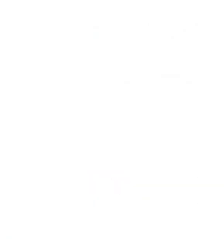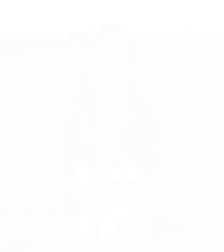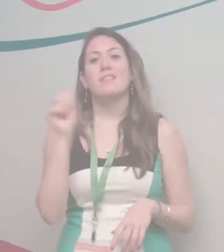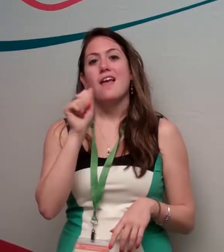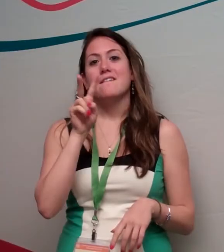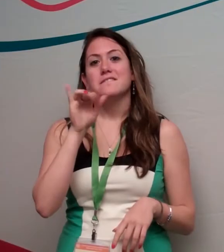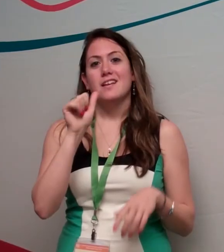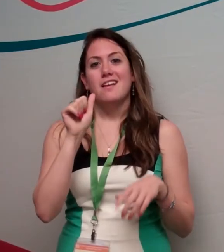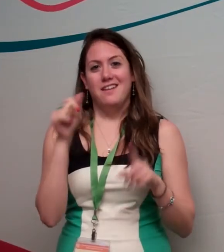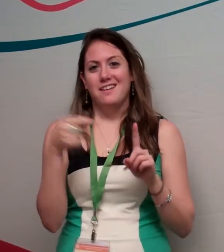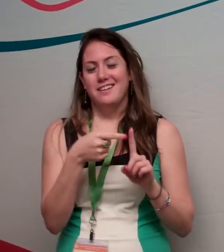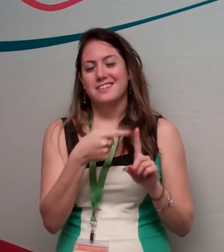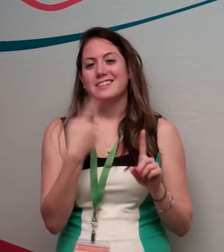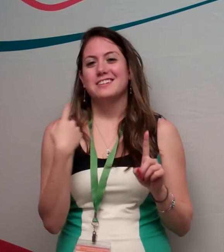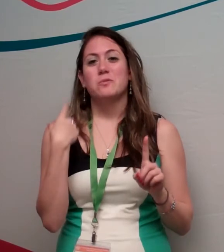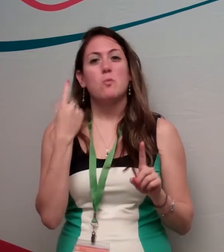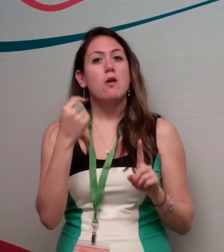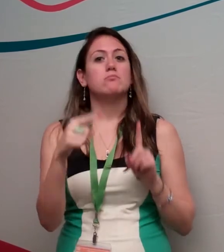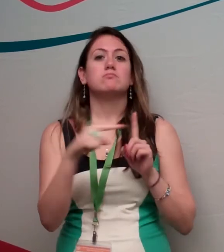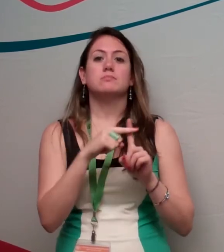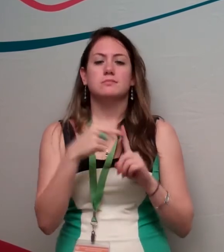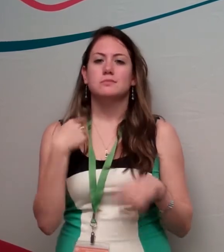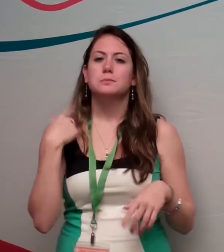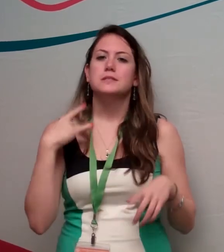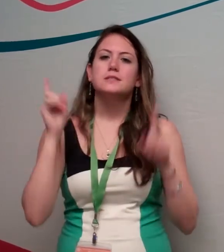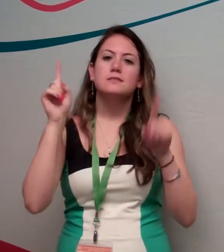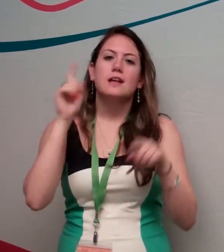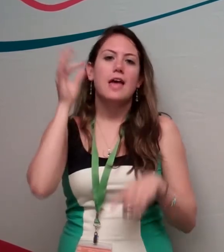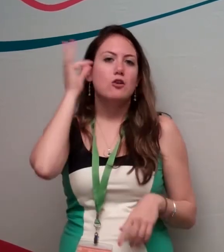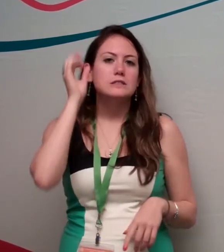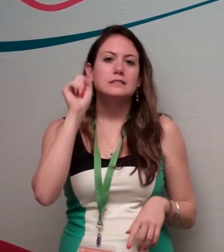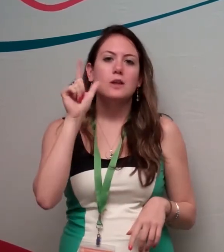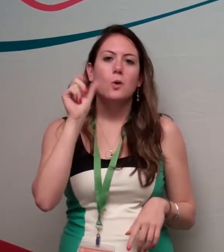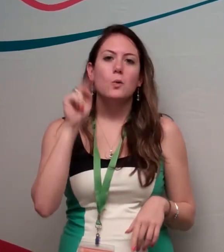I think AVIA would be beneficial at the hair salon I usually go to